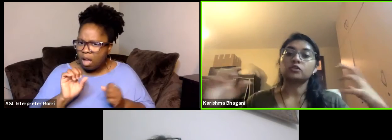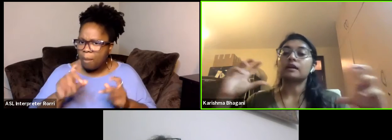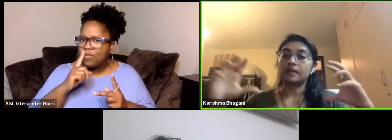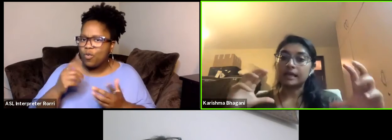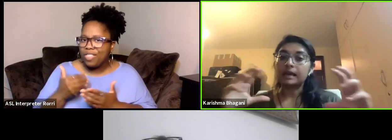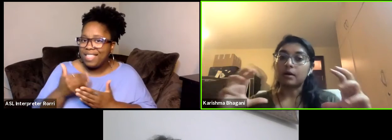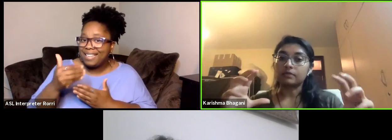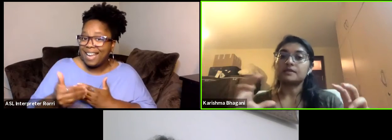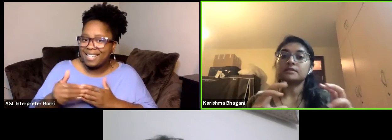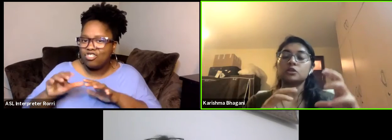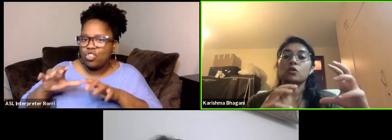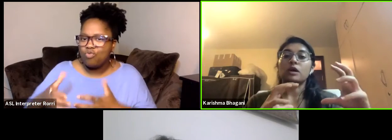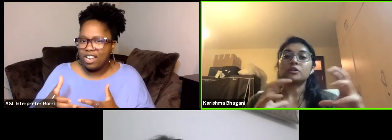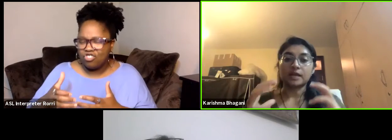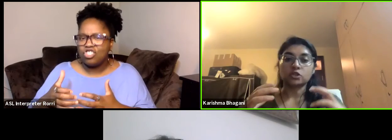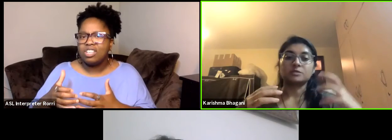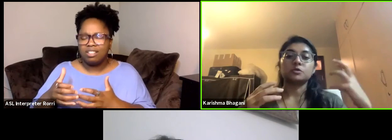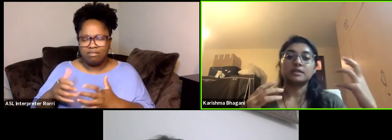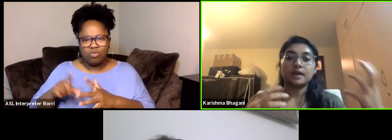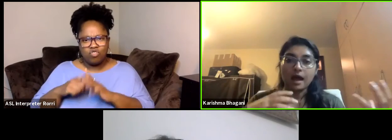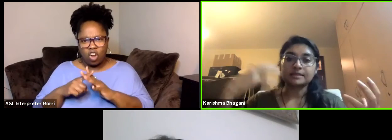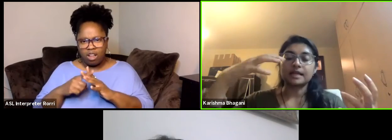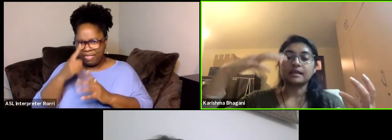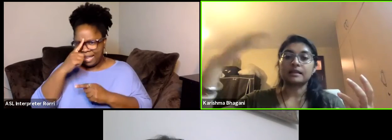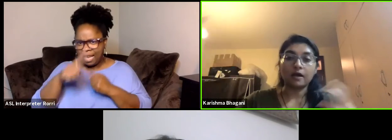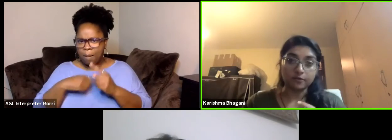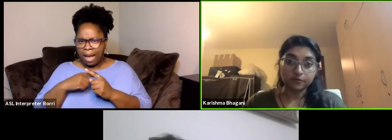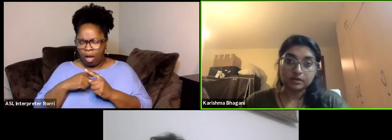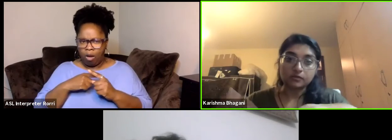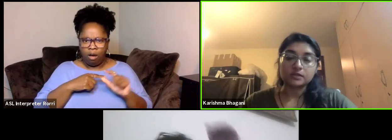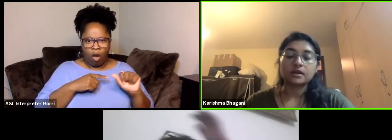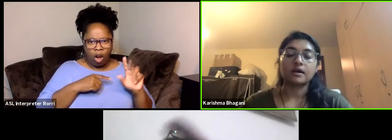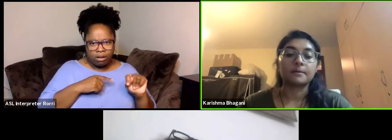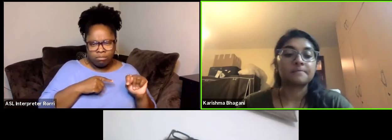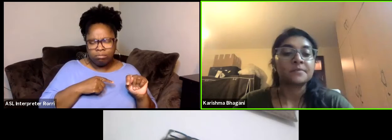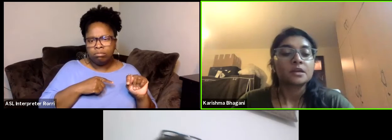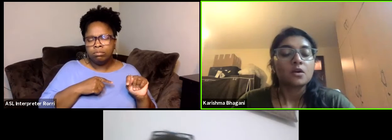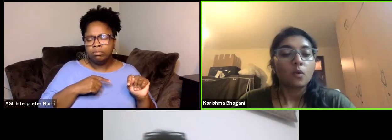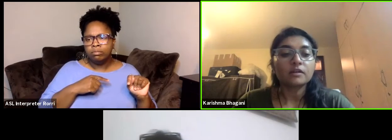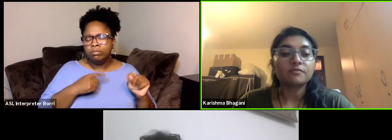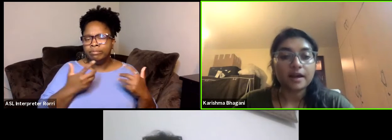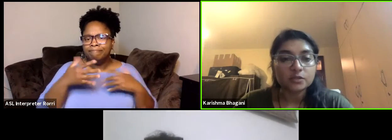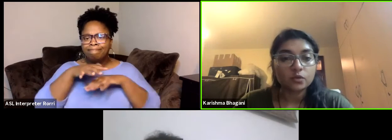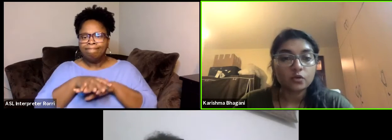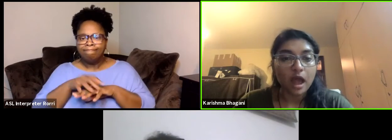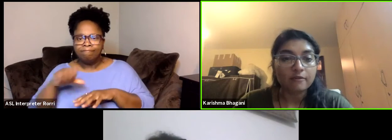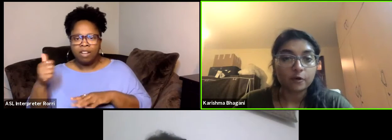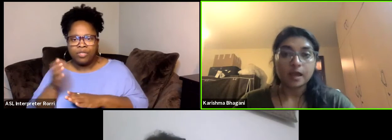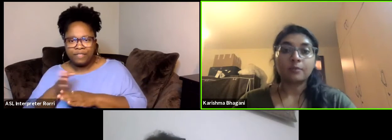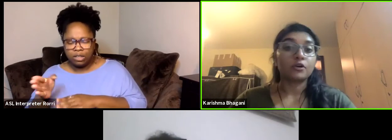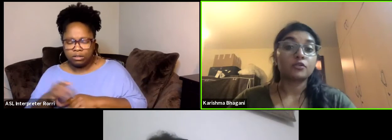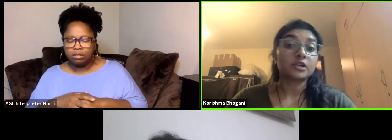to start thinking about these intersection between the arts and other fields. What advice would you have for a young producer